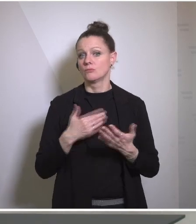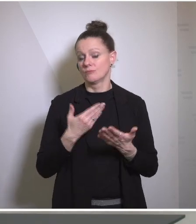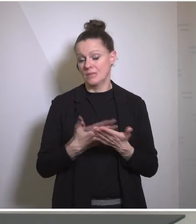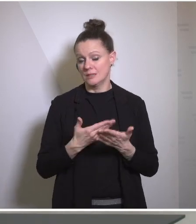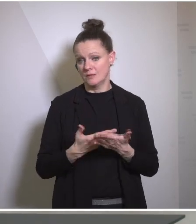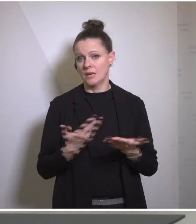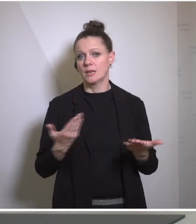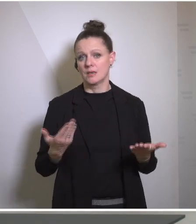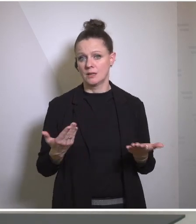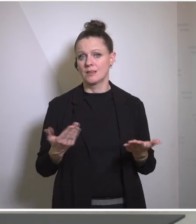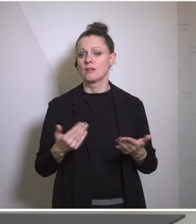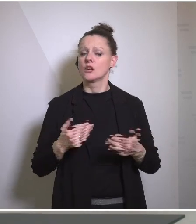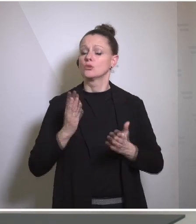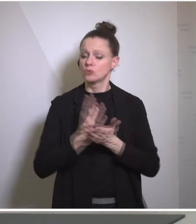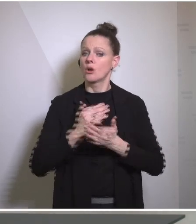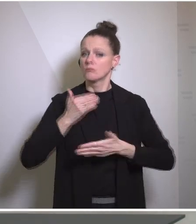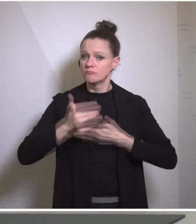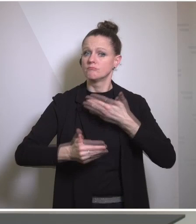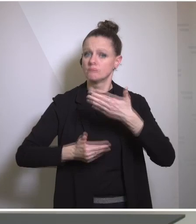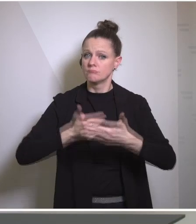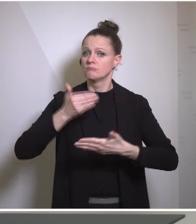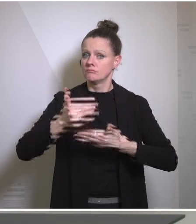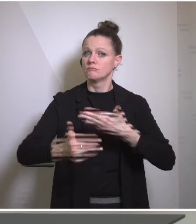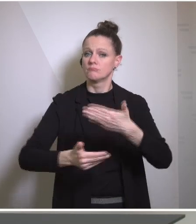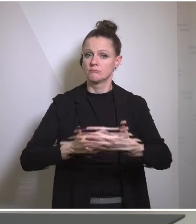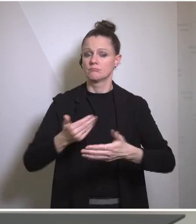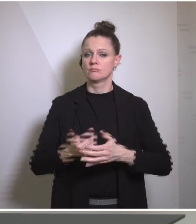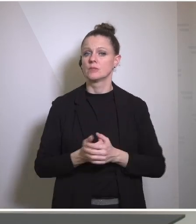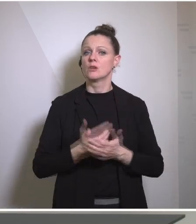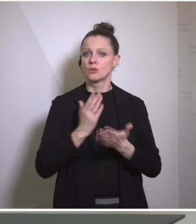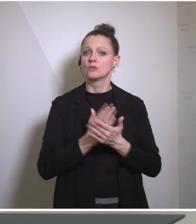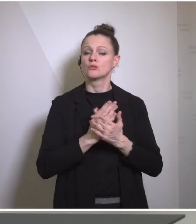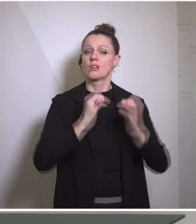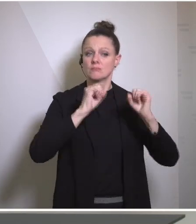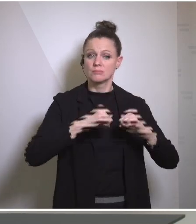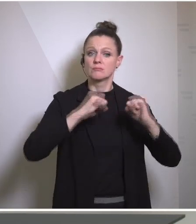is is moving forward um we've made additional commitments to that force in terms of our